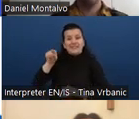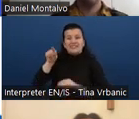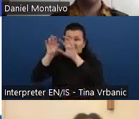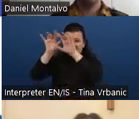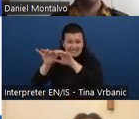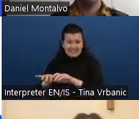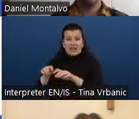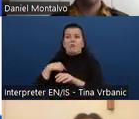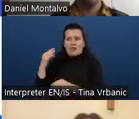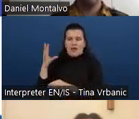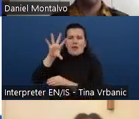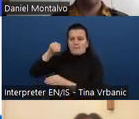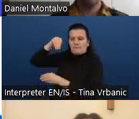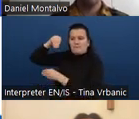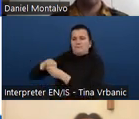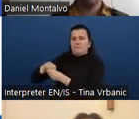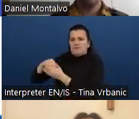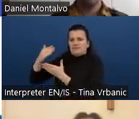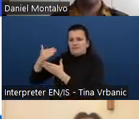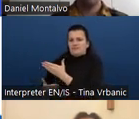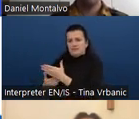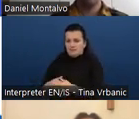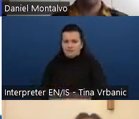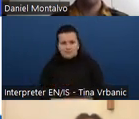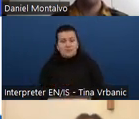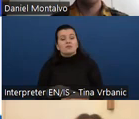And today's webinar will be recorded and available in our webinar archives.